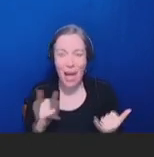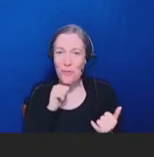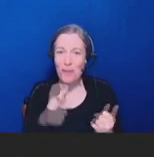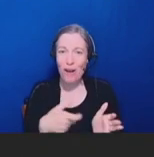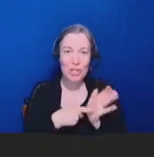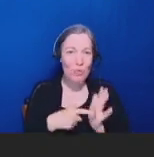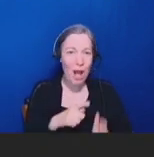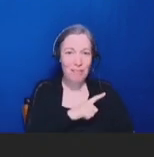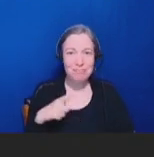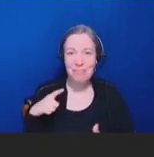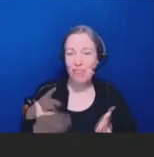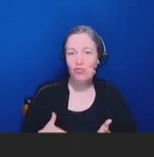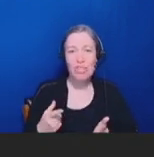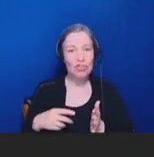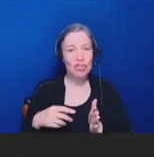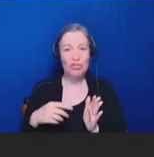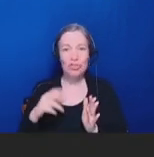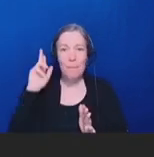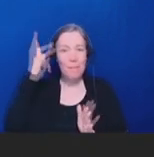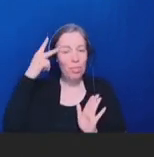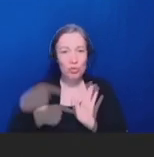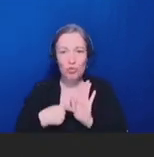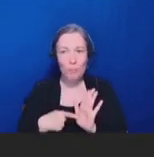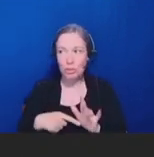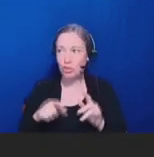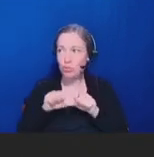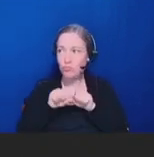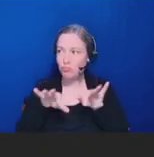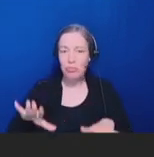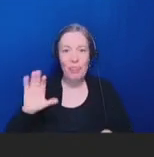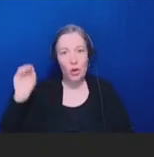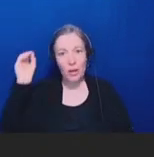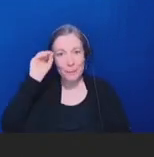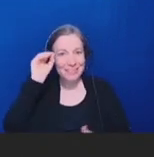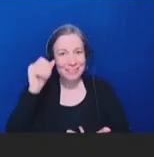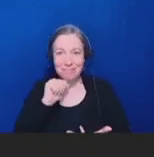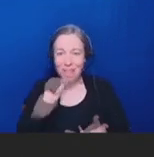get their views into the public sphere, again, with good and bad aspects.